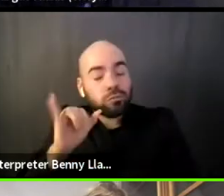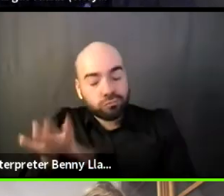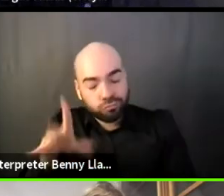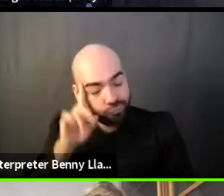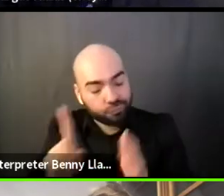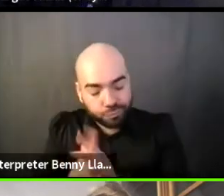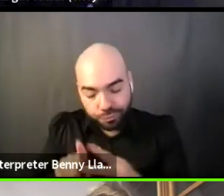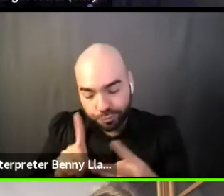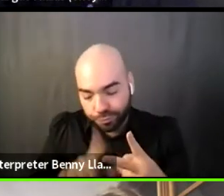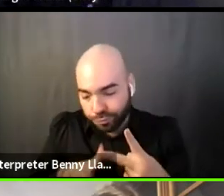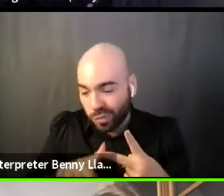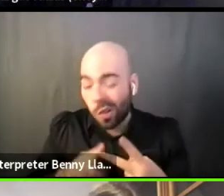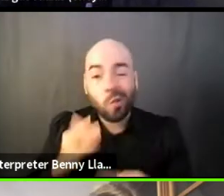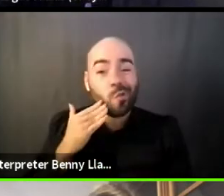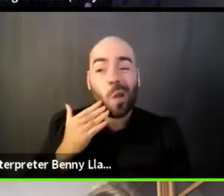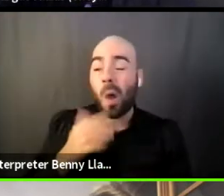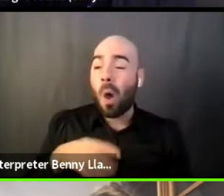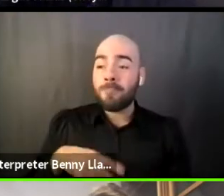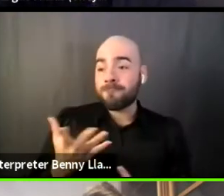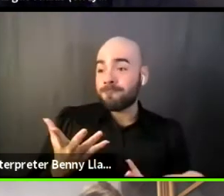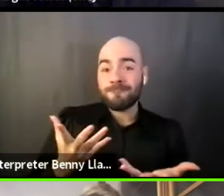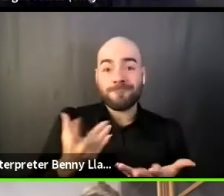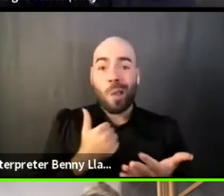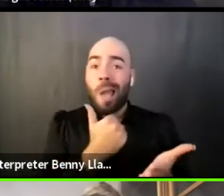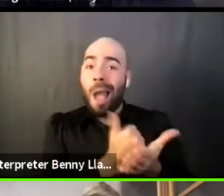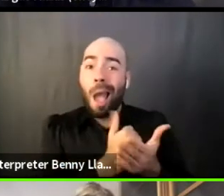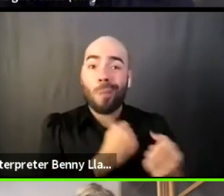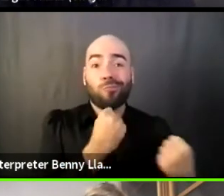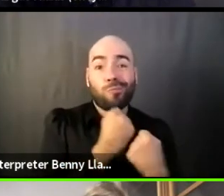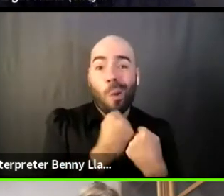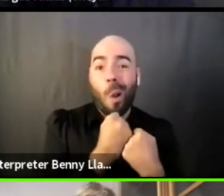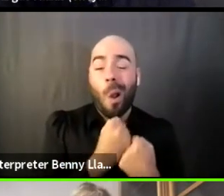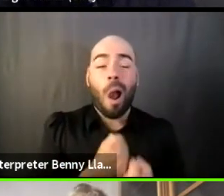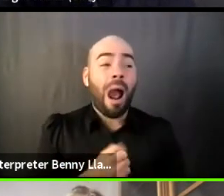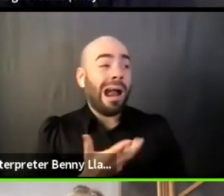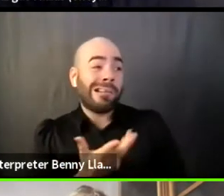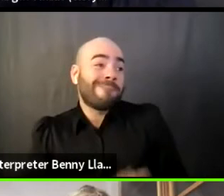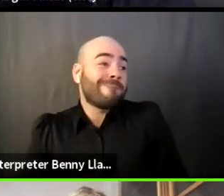You know, your services are no longer required. Your support is no longer required